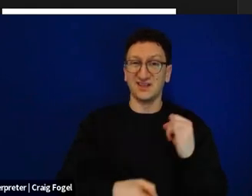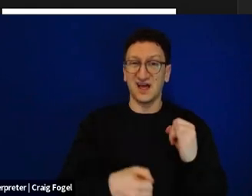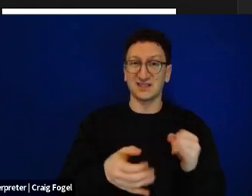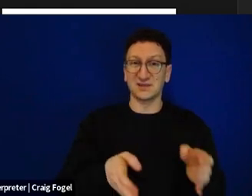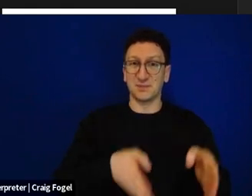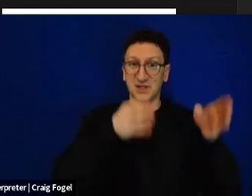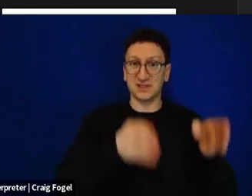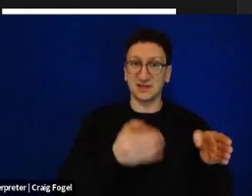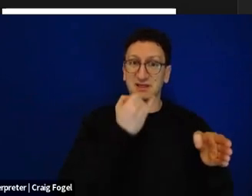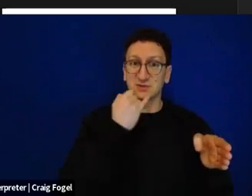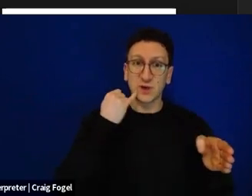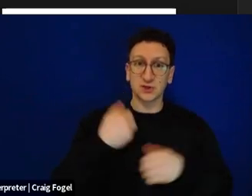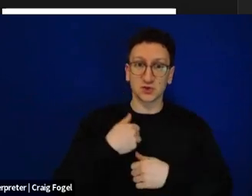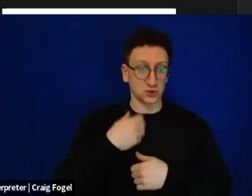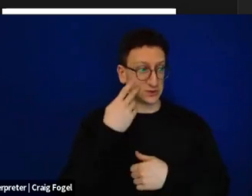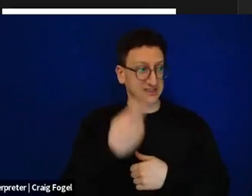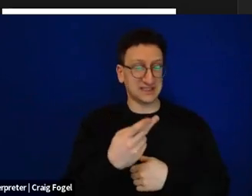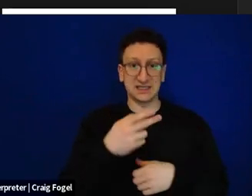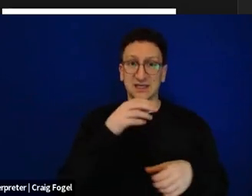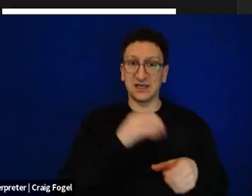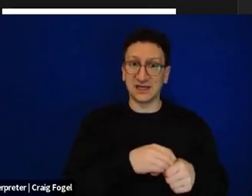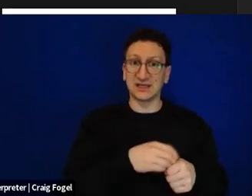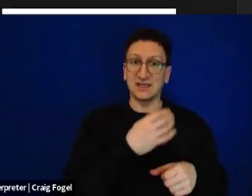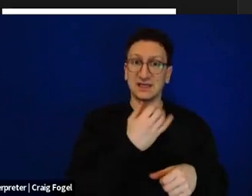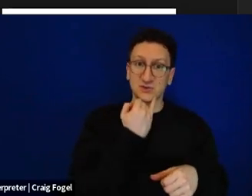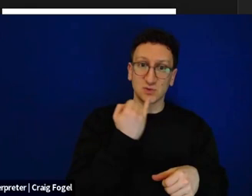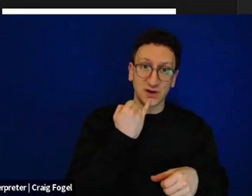see as they make their way into Gaza. I'll just say that the Wrapping Memory